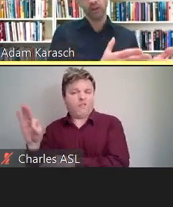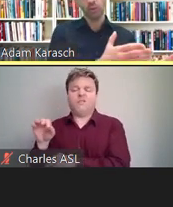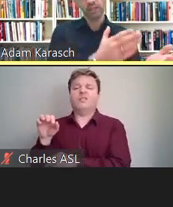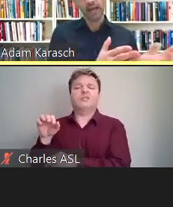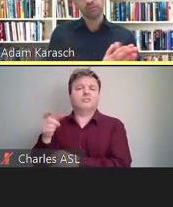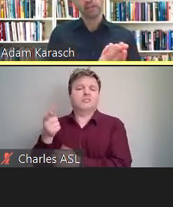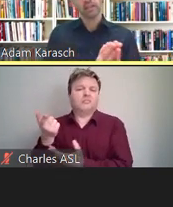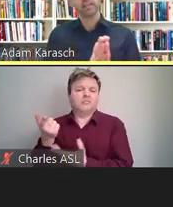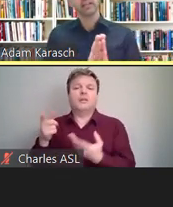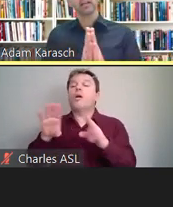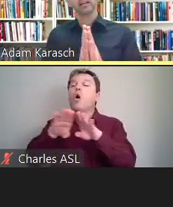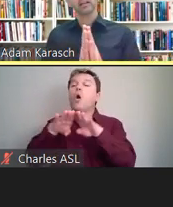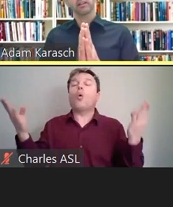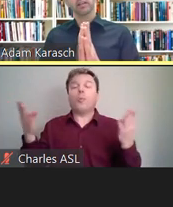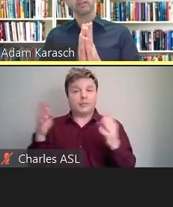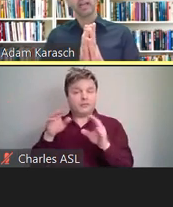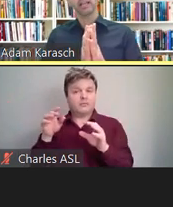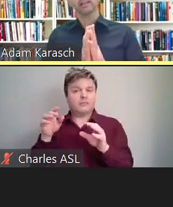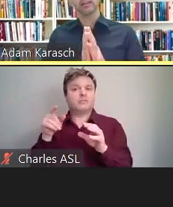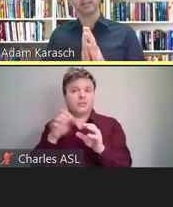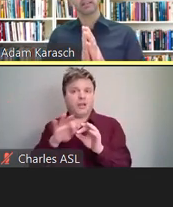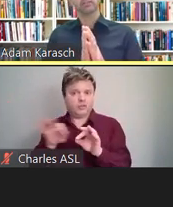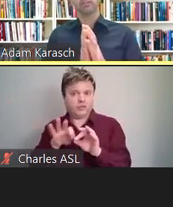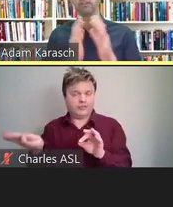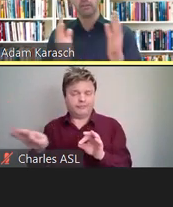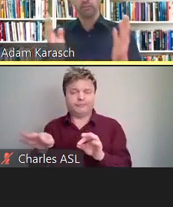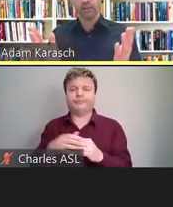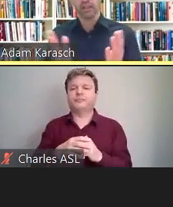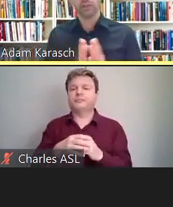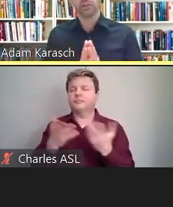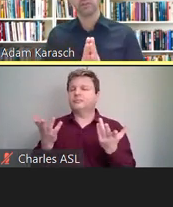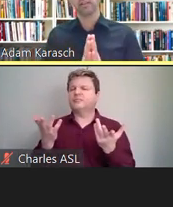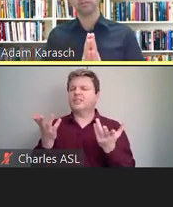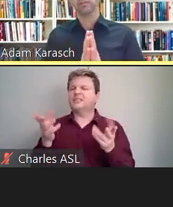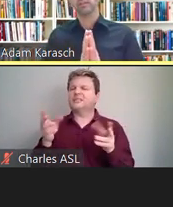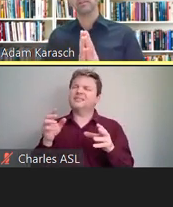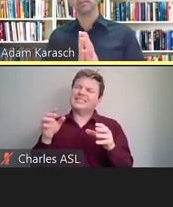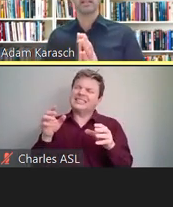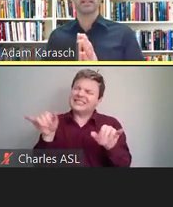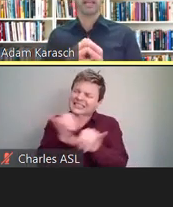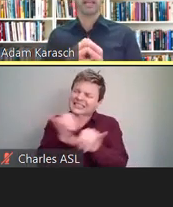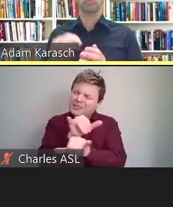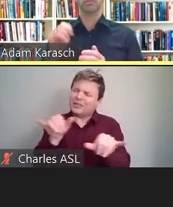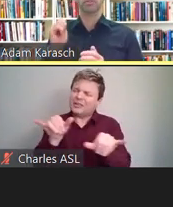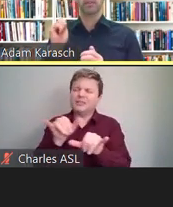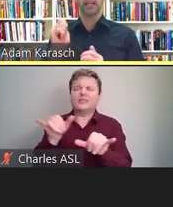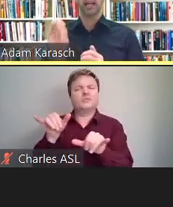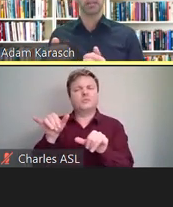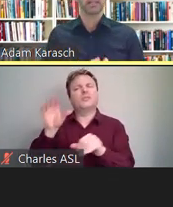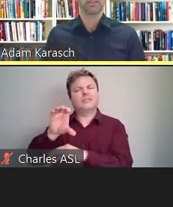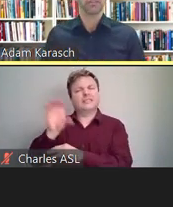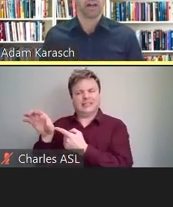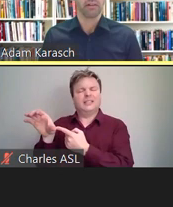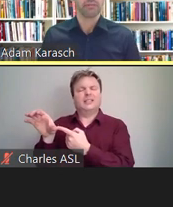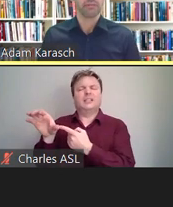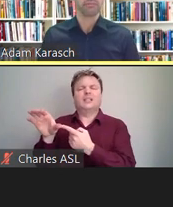Open captioning, on the other hand, is very similar to closed. The difference is that the captions cannot be turned off,